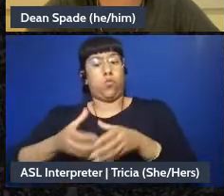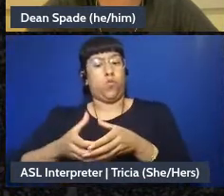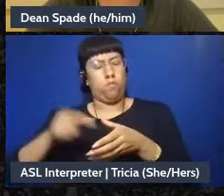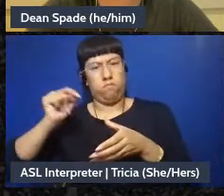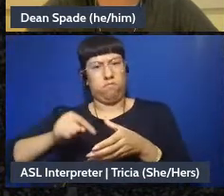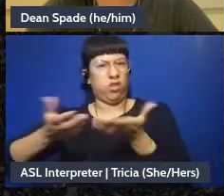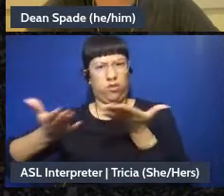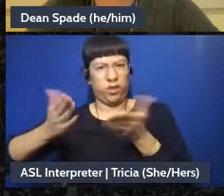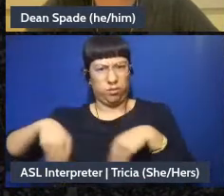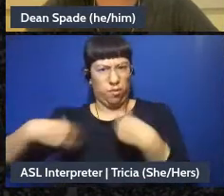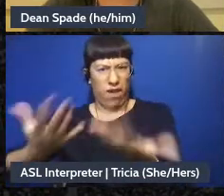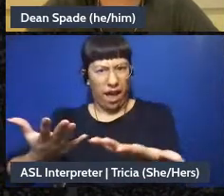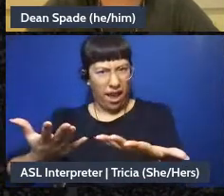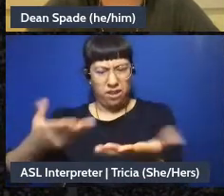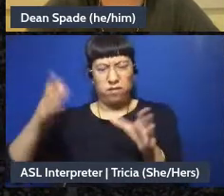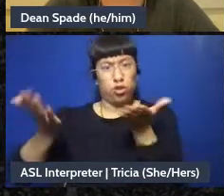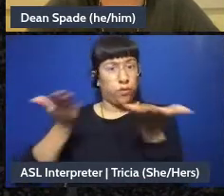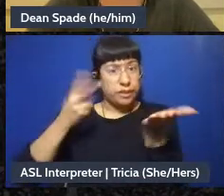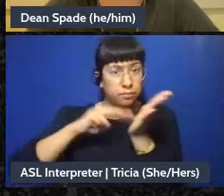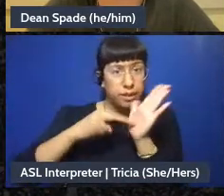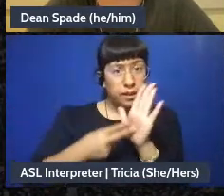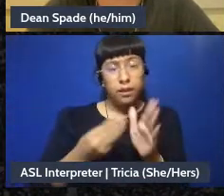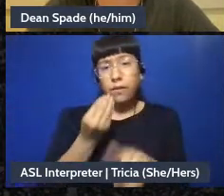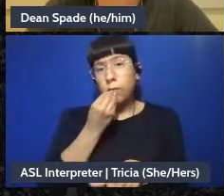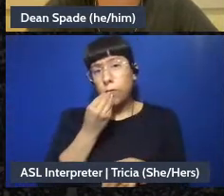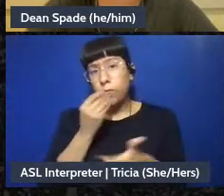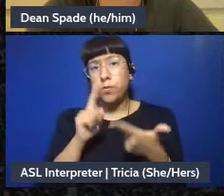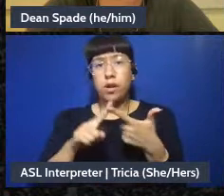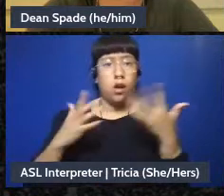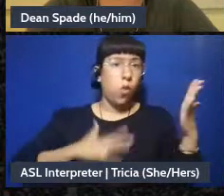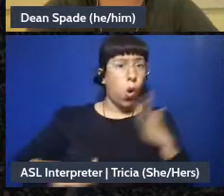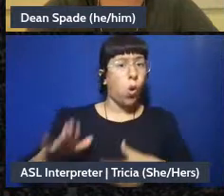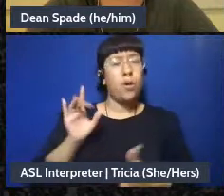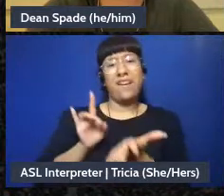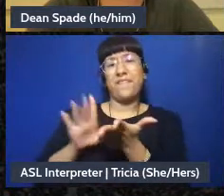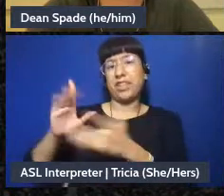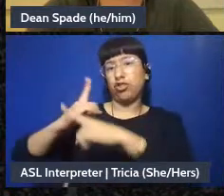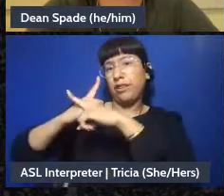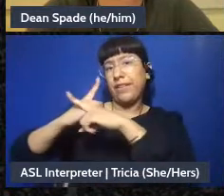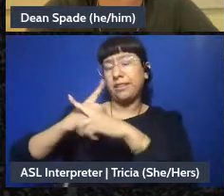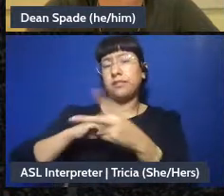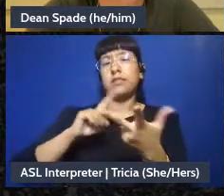you guys doing food, clothes, are you doing eviction defense? are you doing childcare, um,